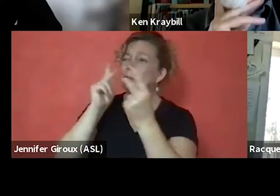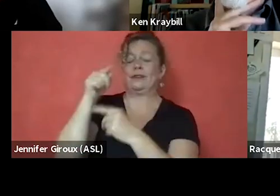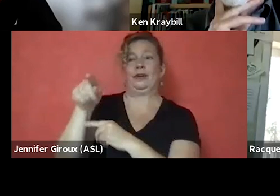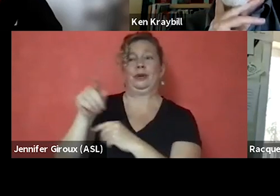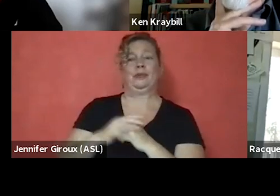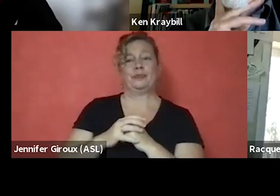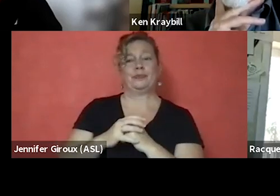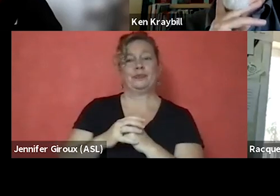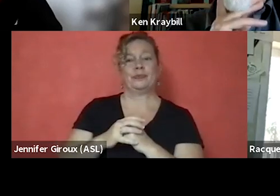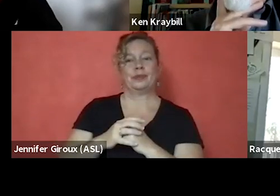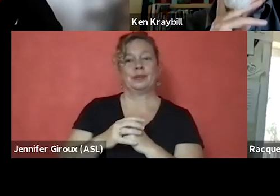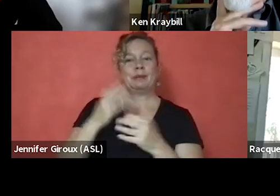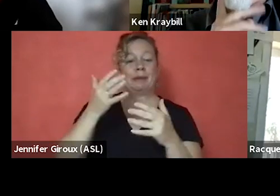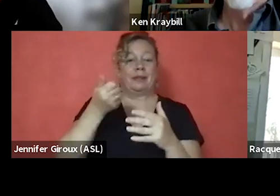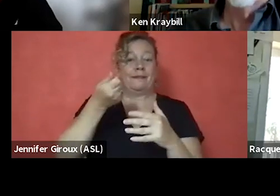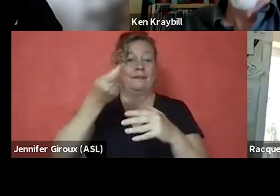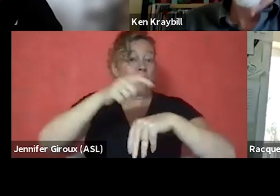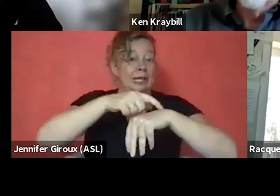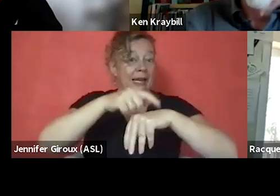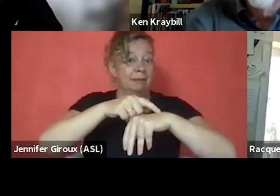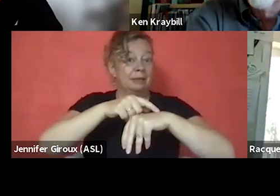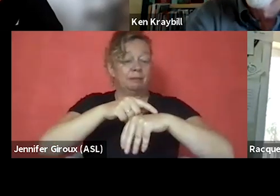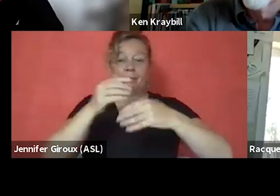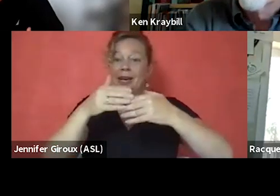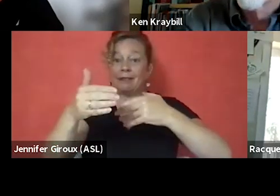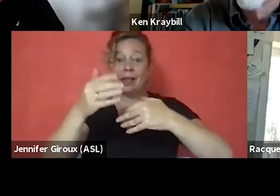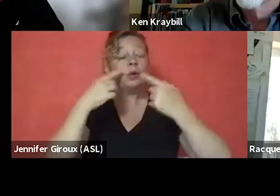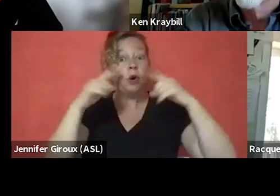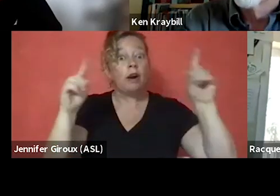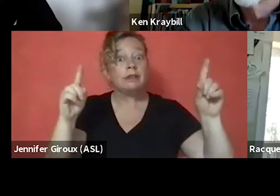Probably only the first few times, but other than that, it worked. And that's your memory.